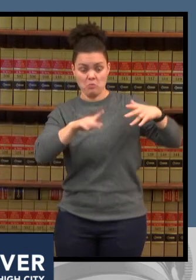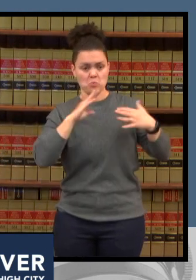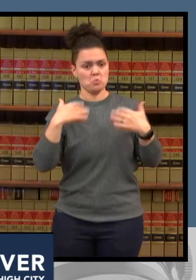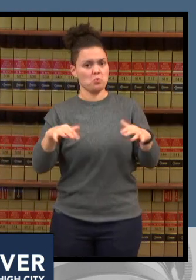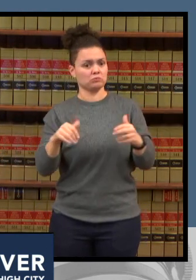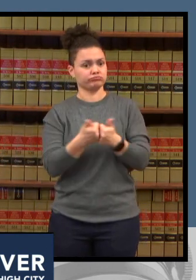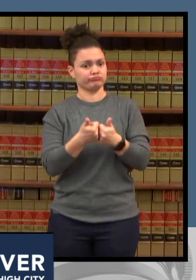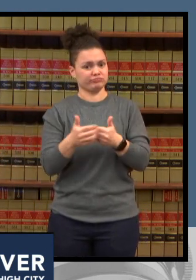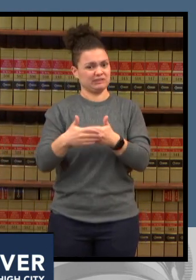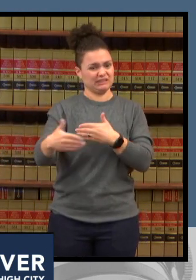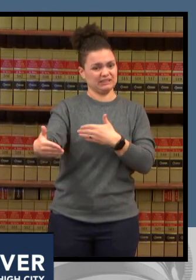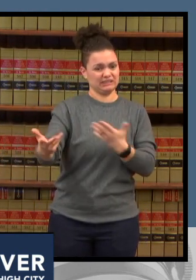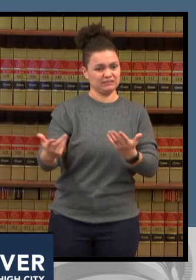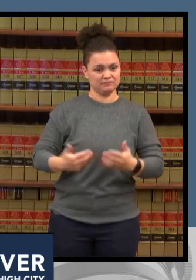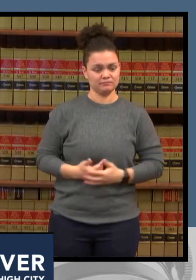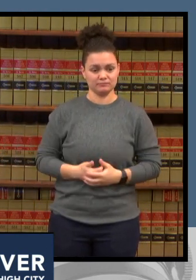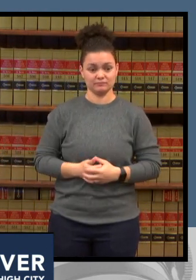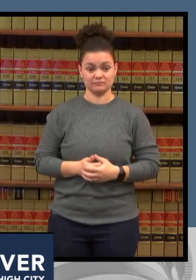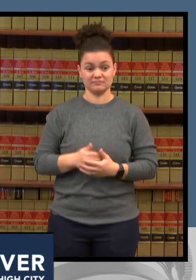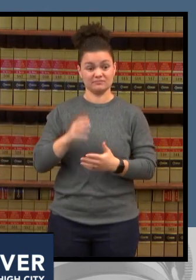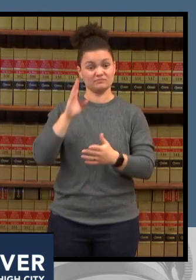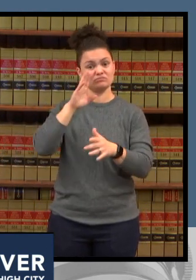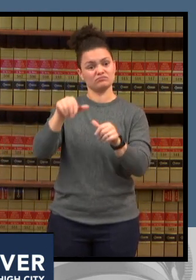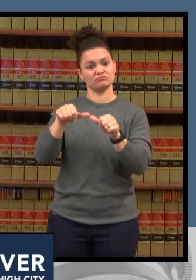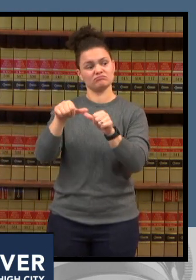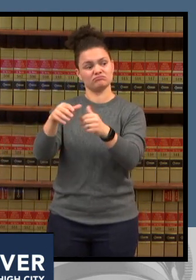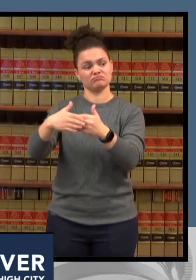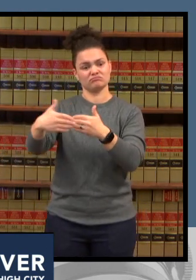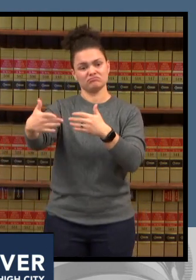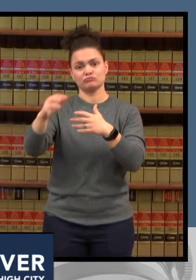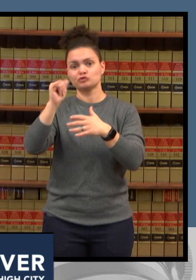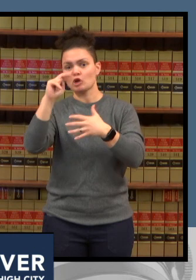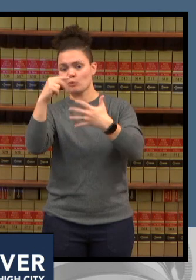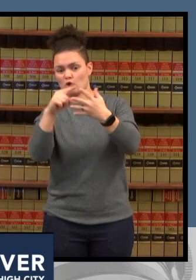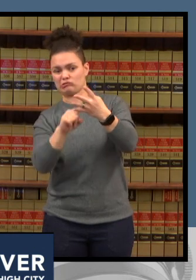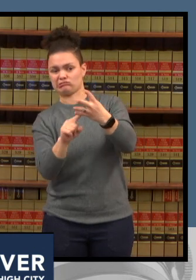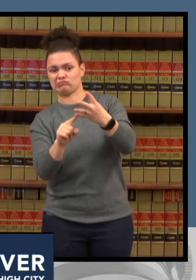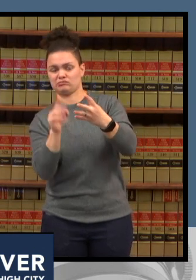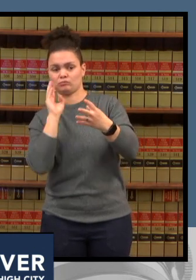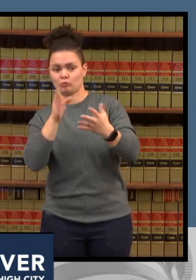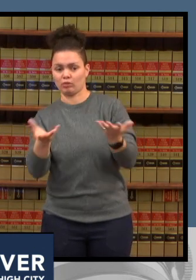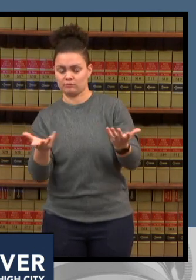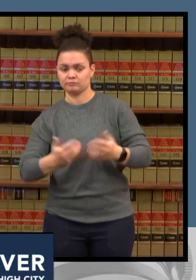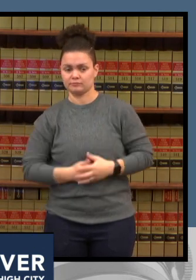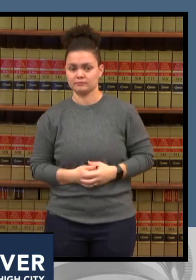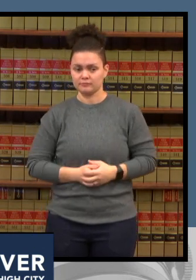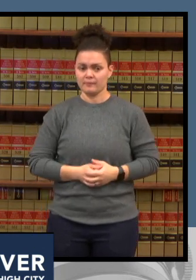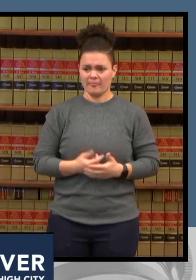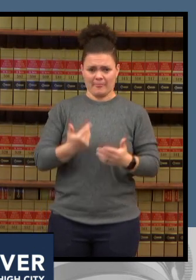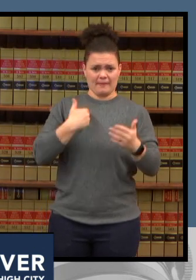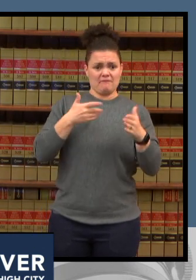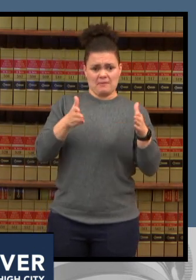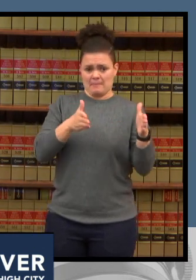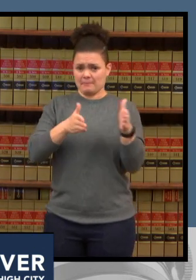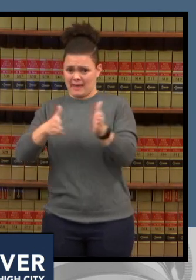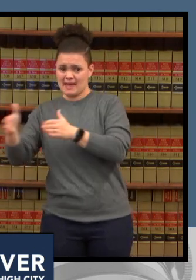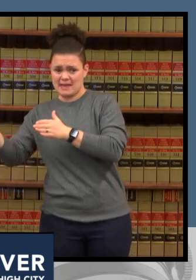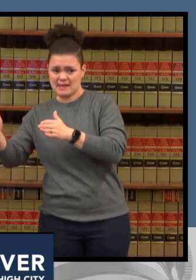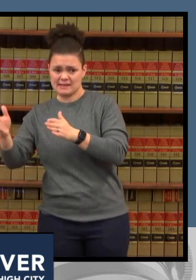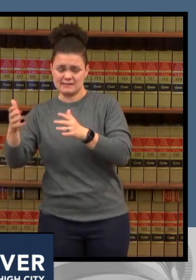of january we all have contingency plans on how we stretch um you know alternative care models etc